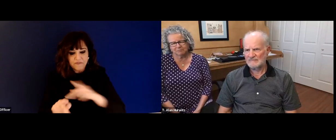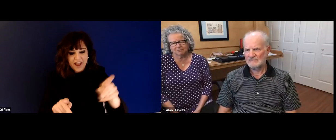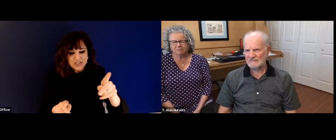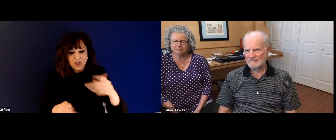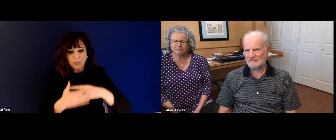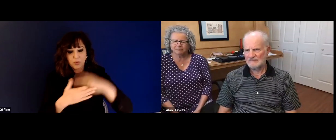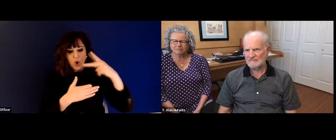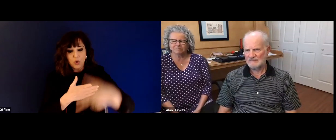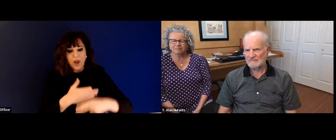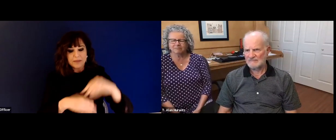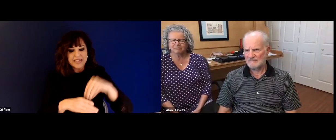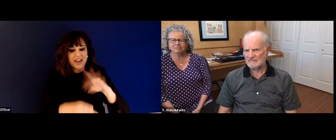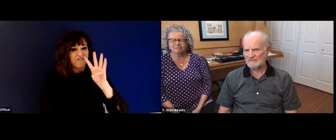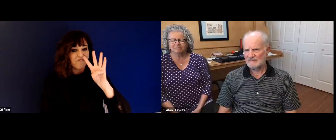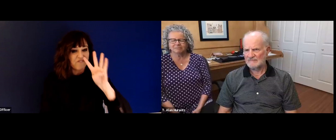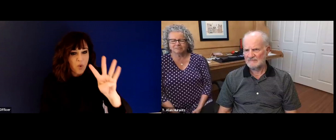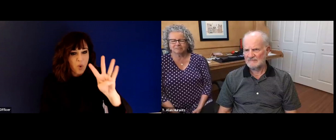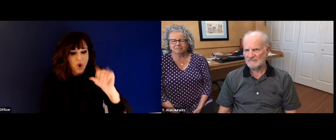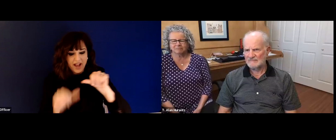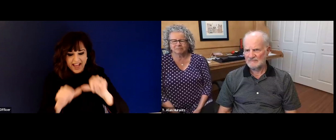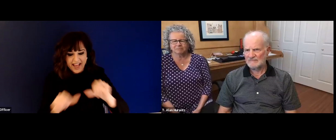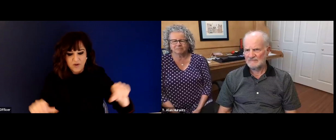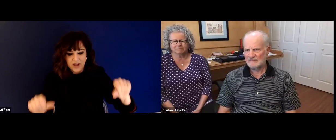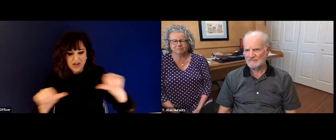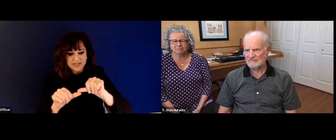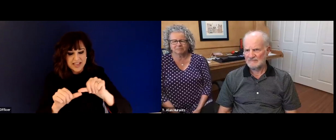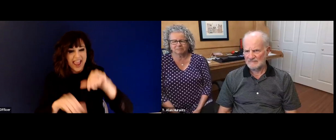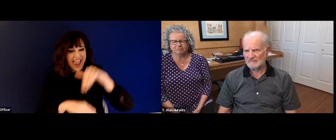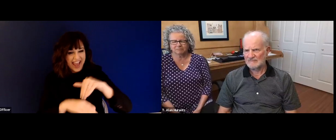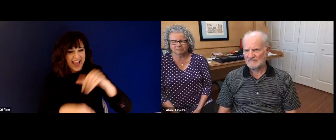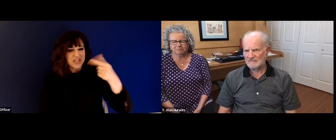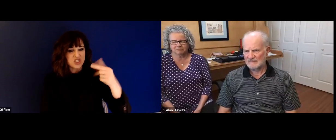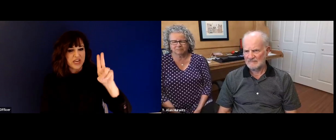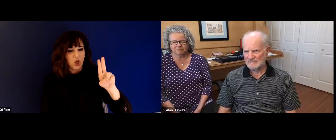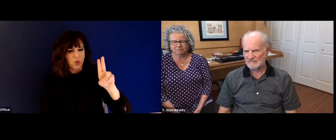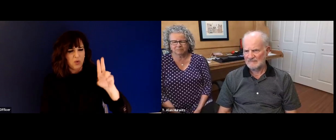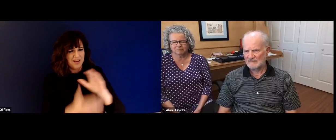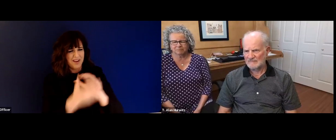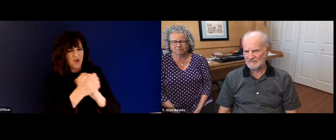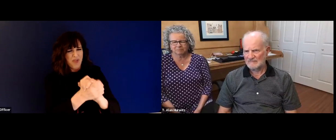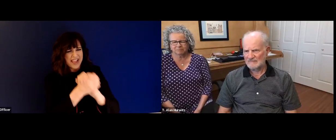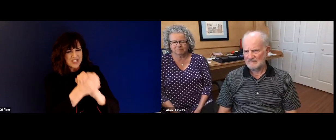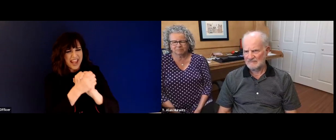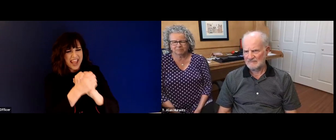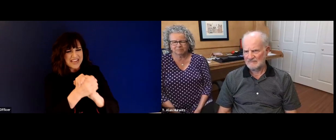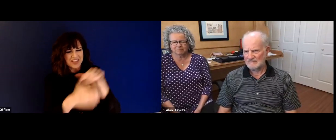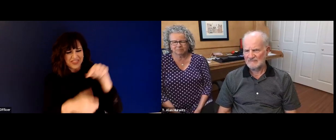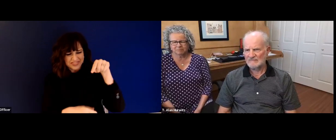Neuroscience, education and neuroscience, and the